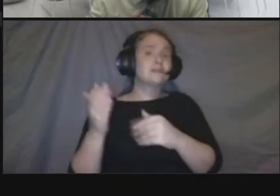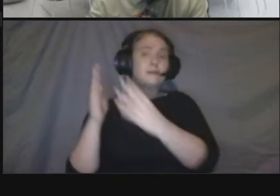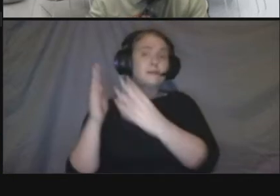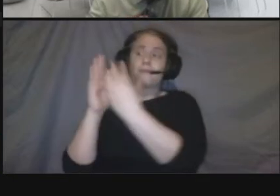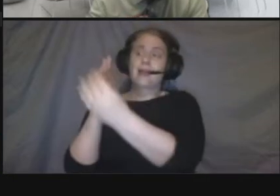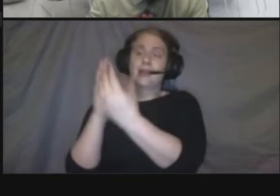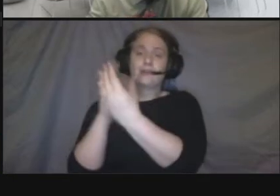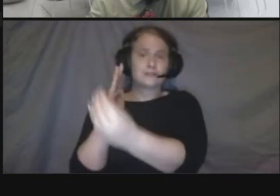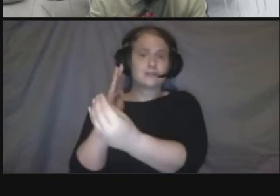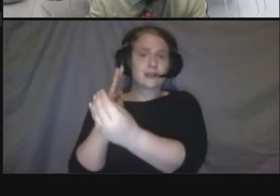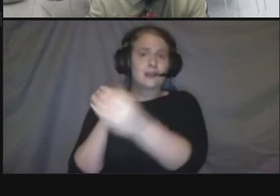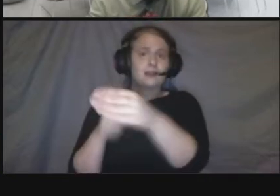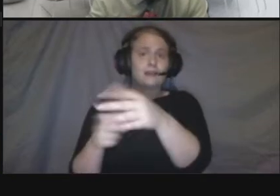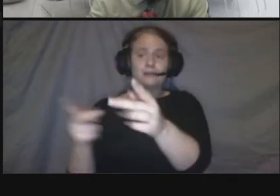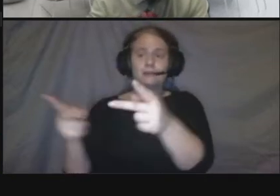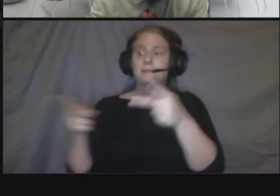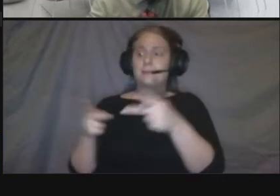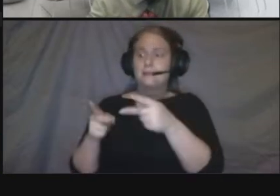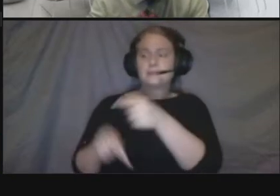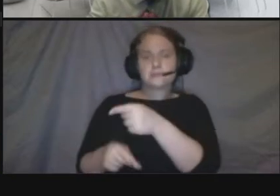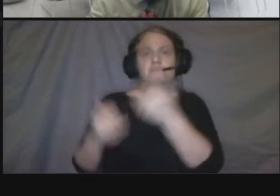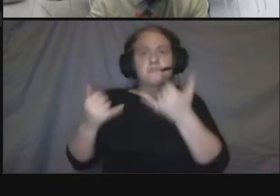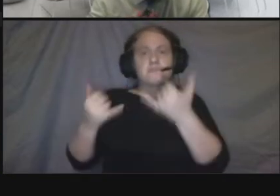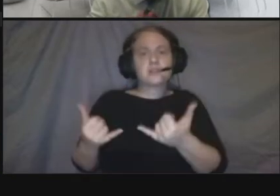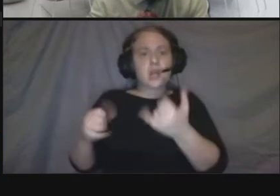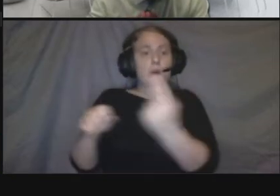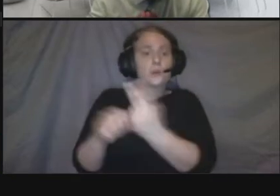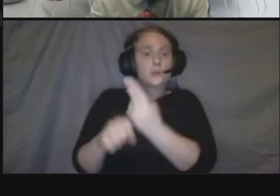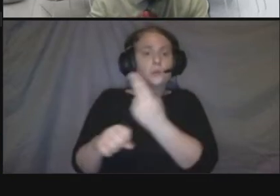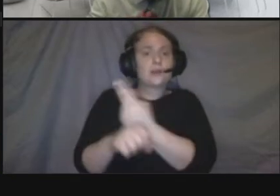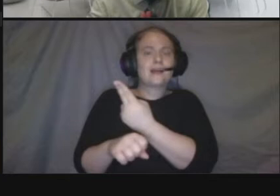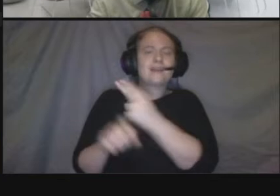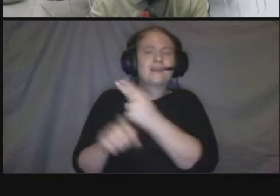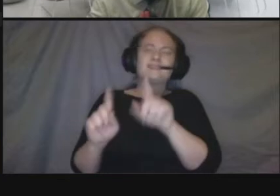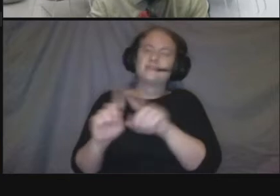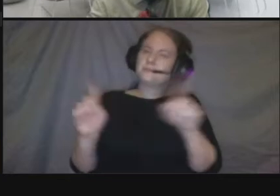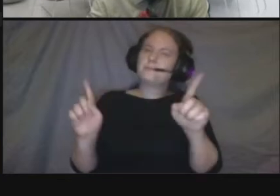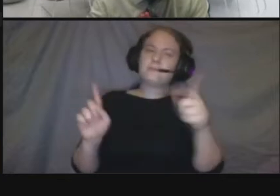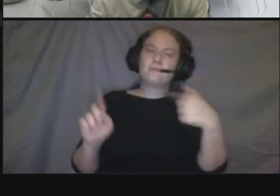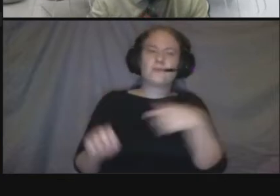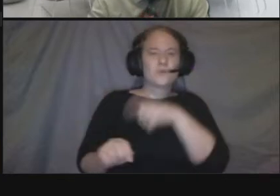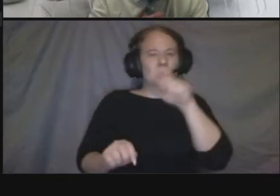key elements to the sense of place uh but there are opportunities where you know the sidewalk or